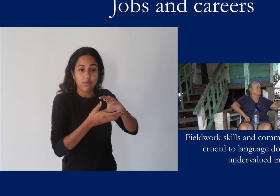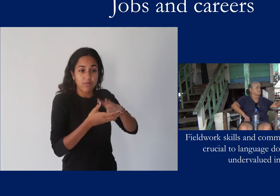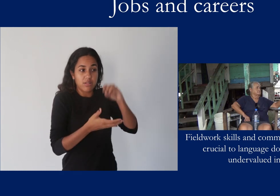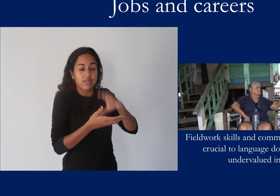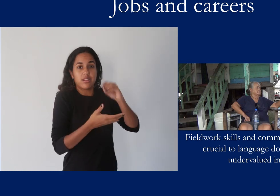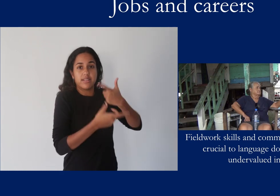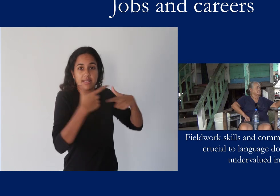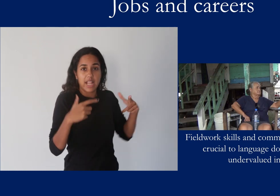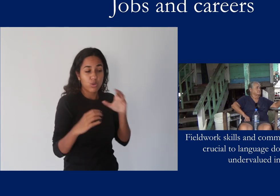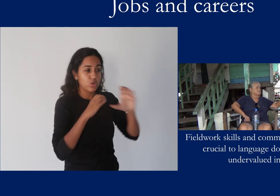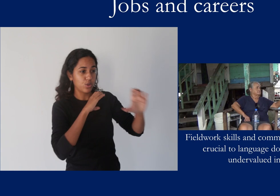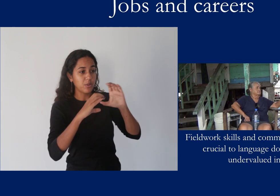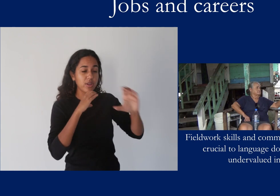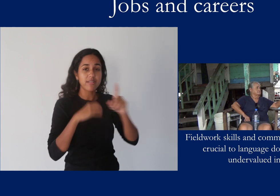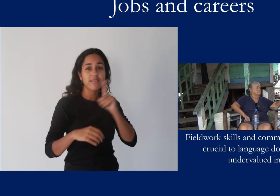are to be able to communicate easily with deaf people,